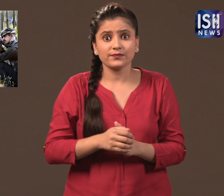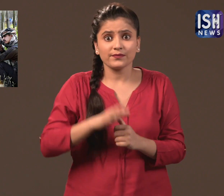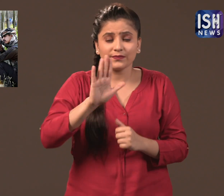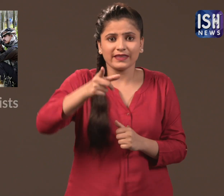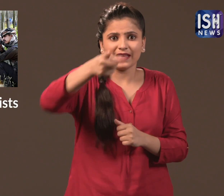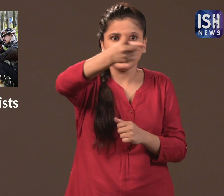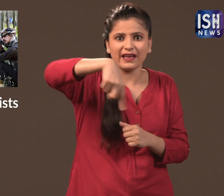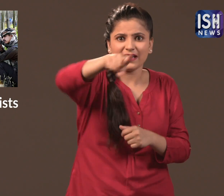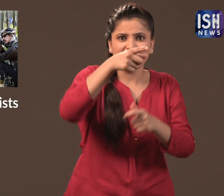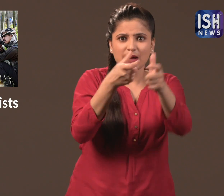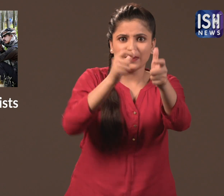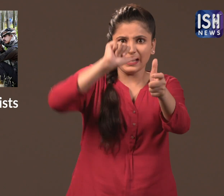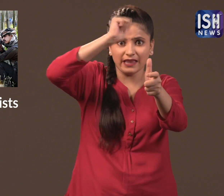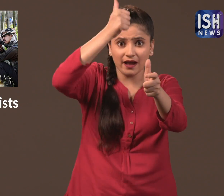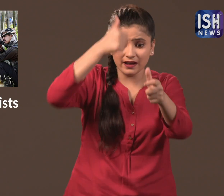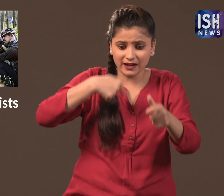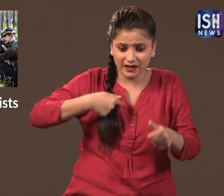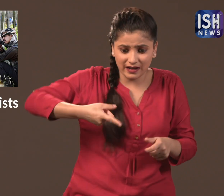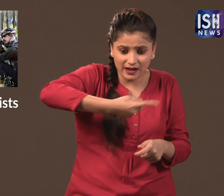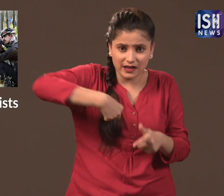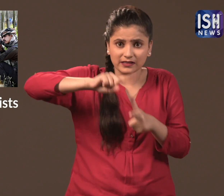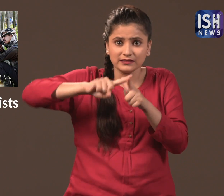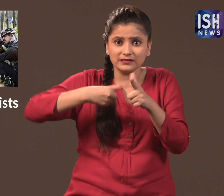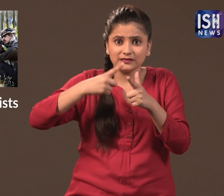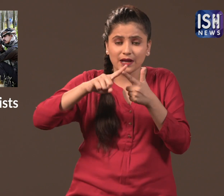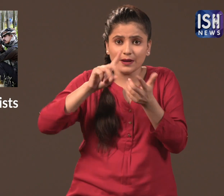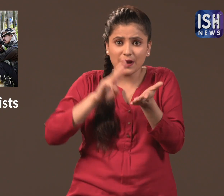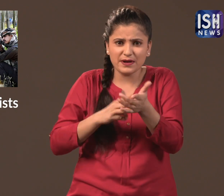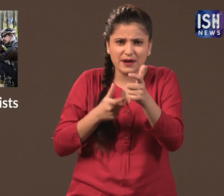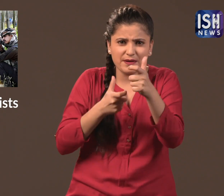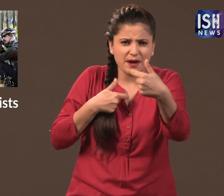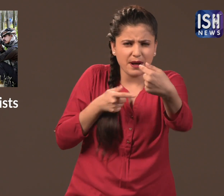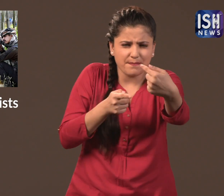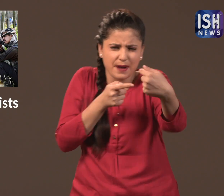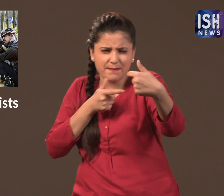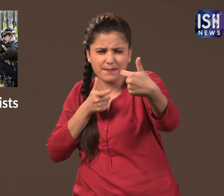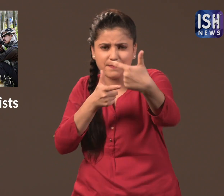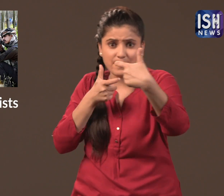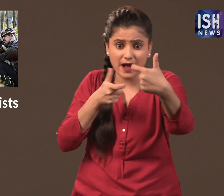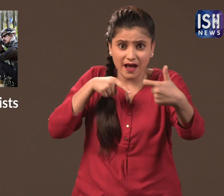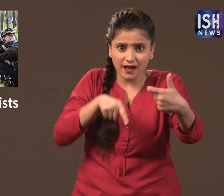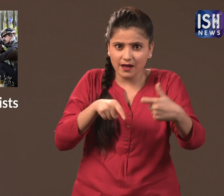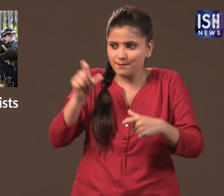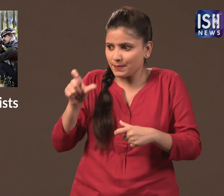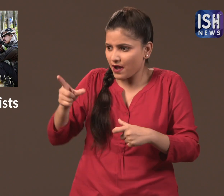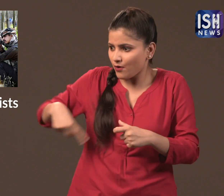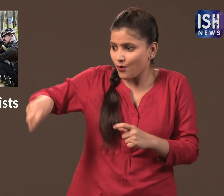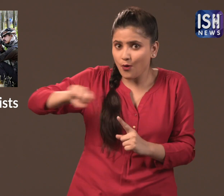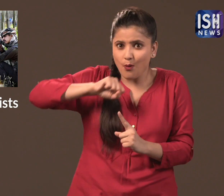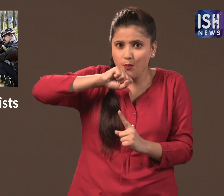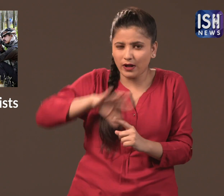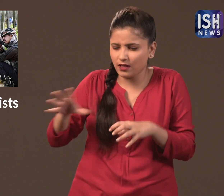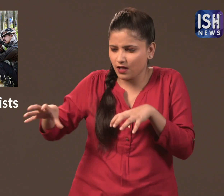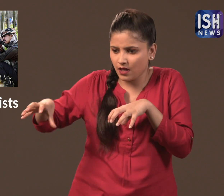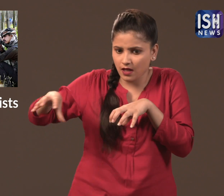During the firing, several youth from the area rushed to the spot